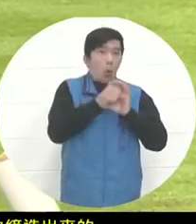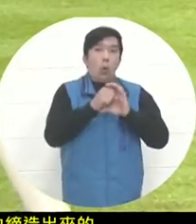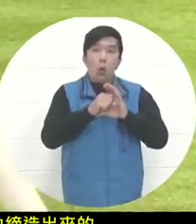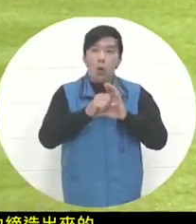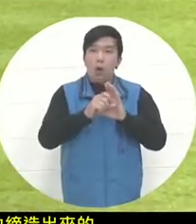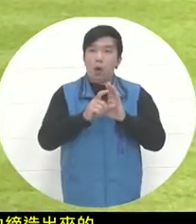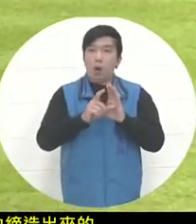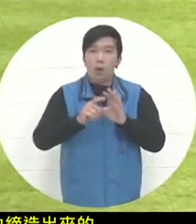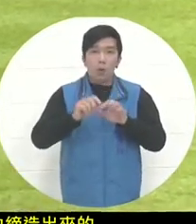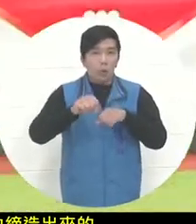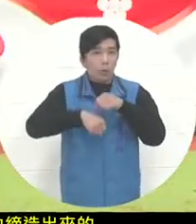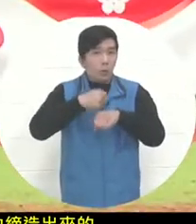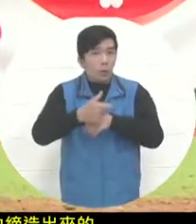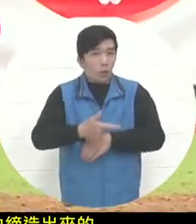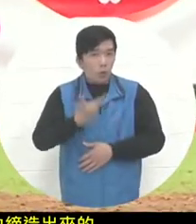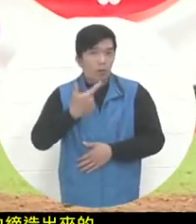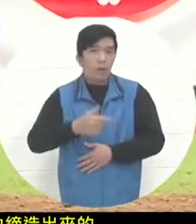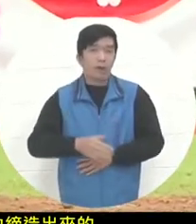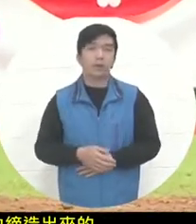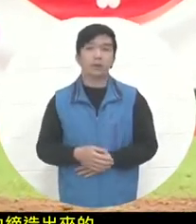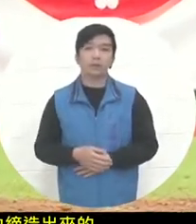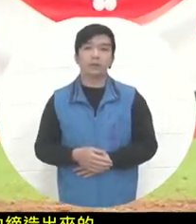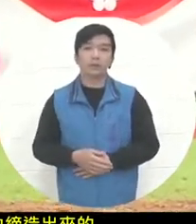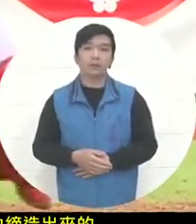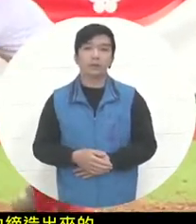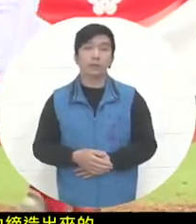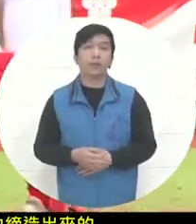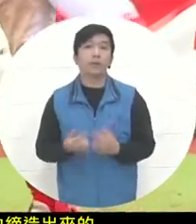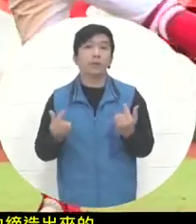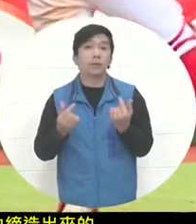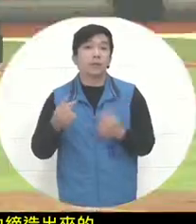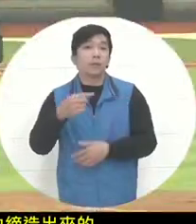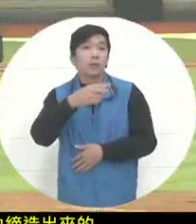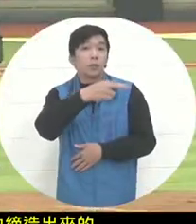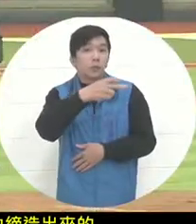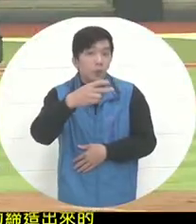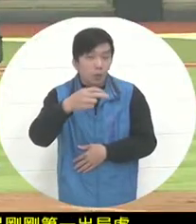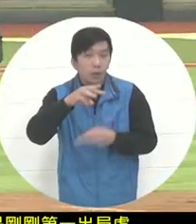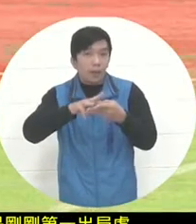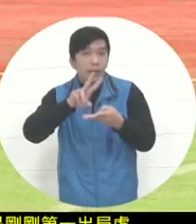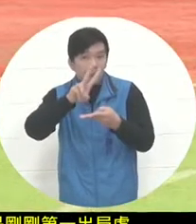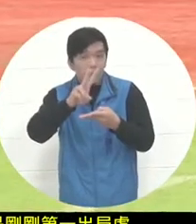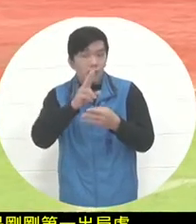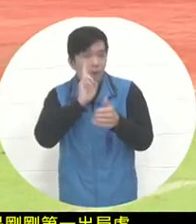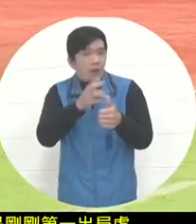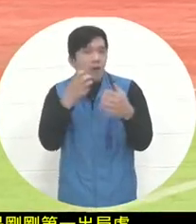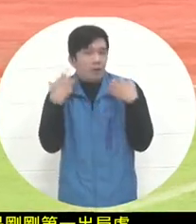also explains why such an arrangement is made in the second game in the middle . Wow, it's a pity here.